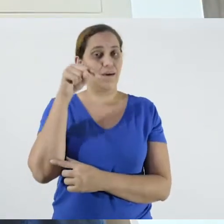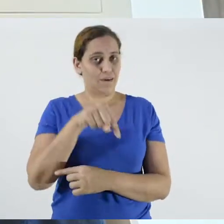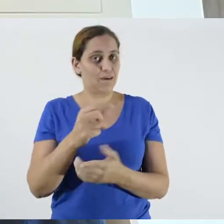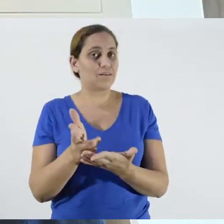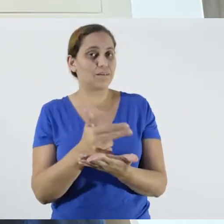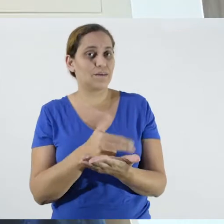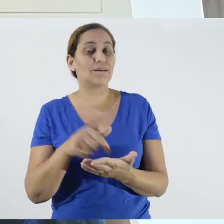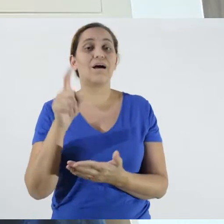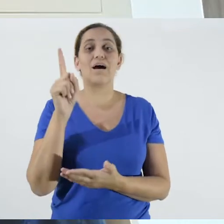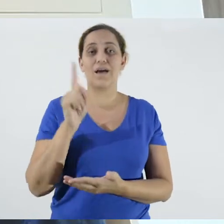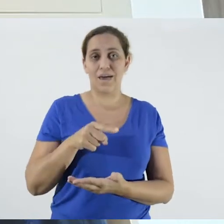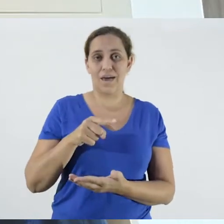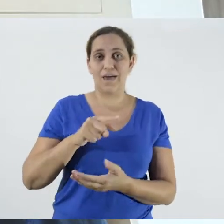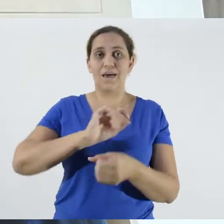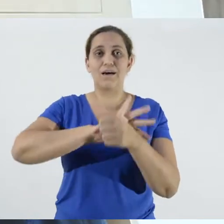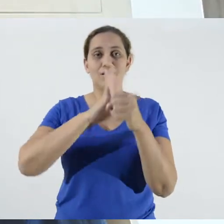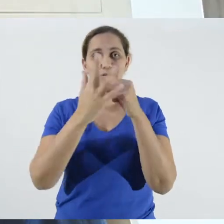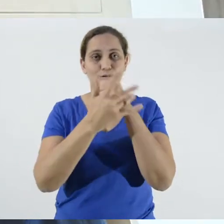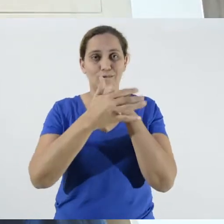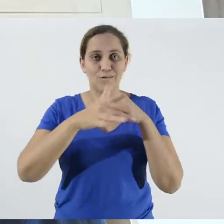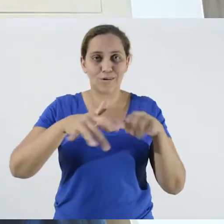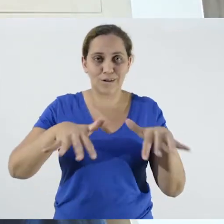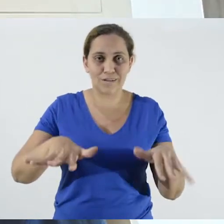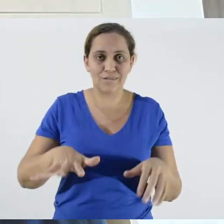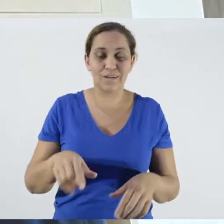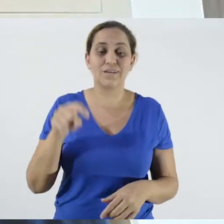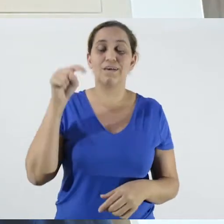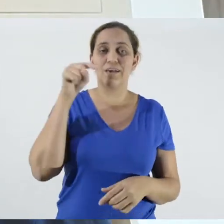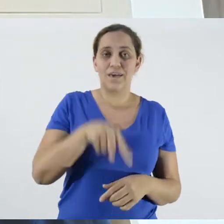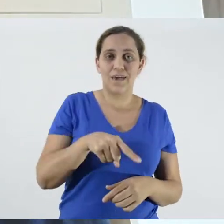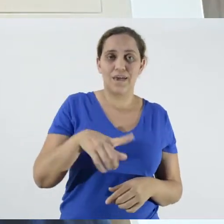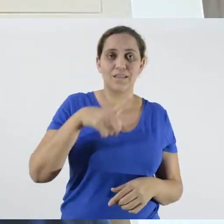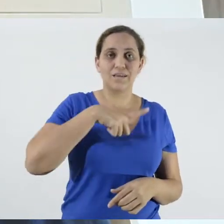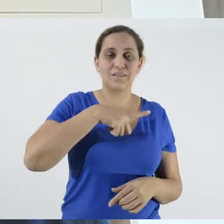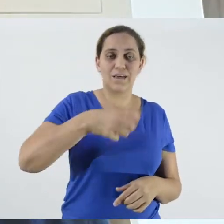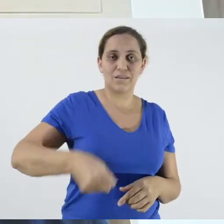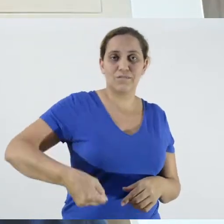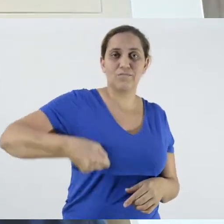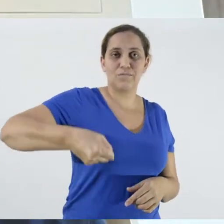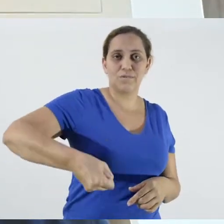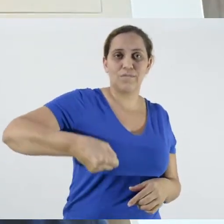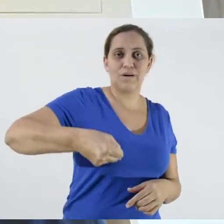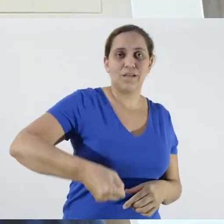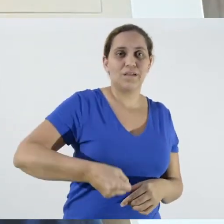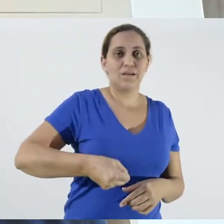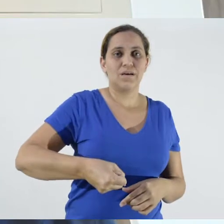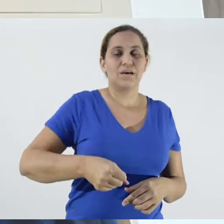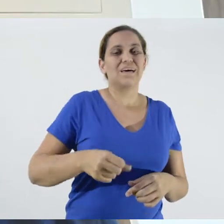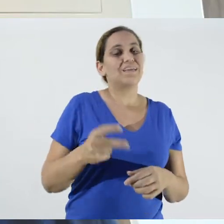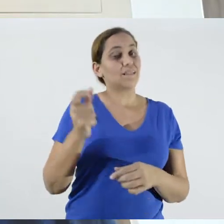has a suitcase. At that time she heard a lot that